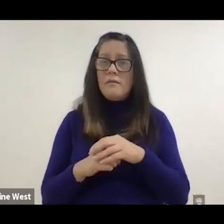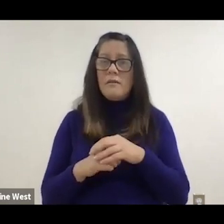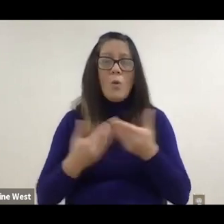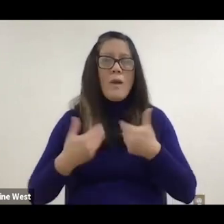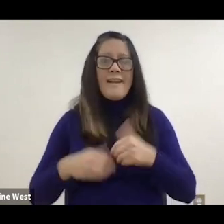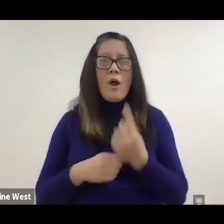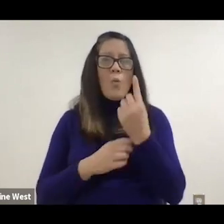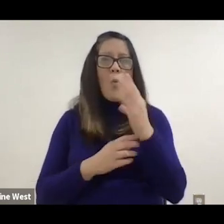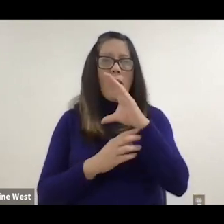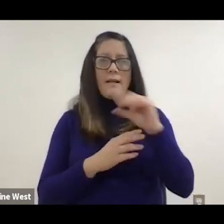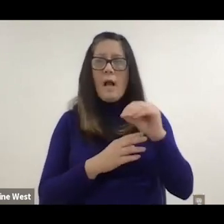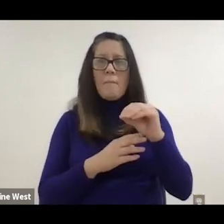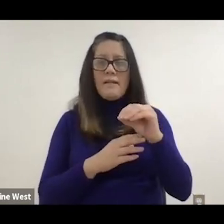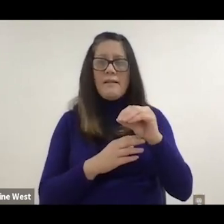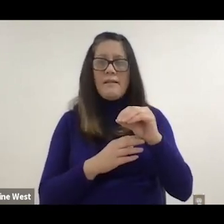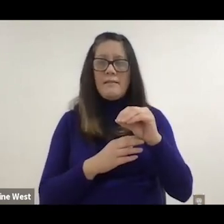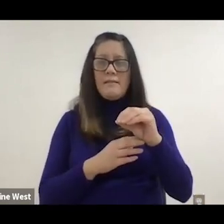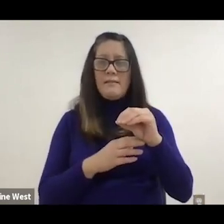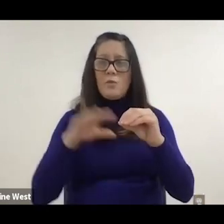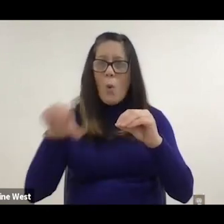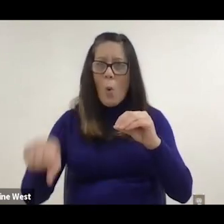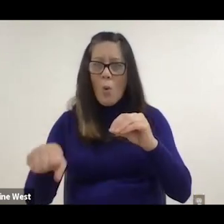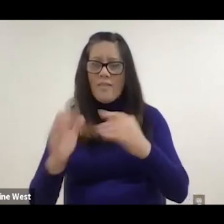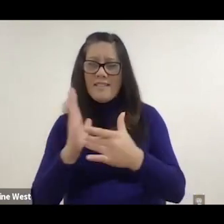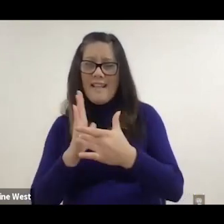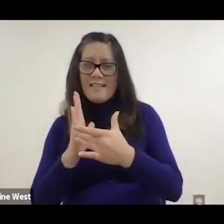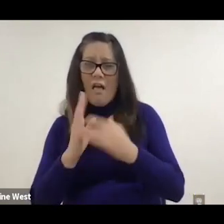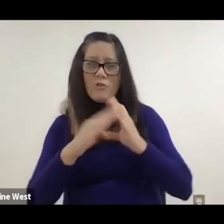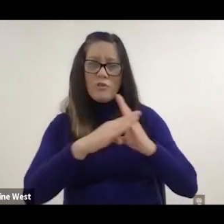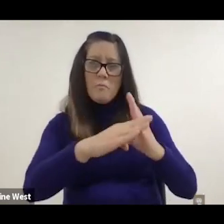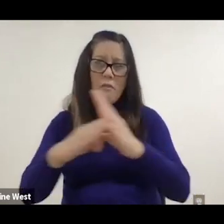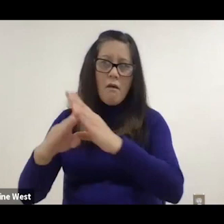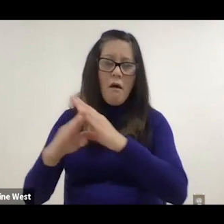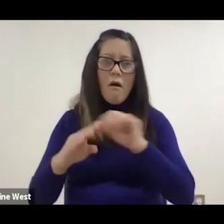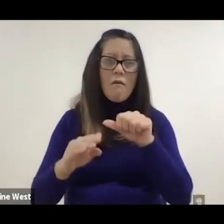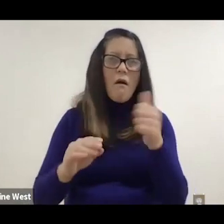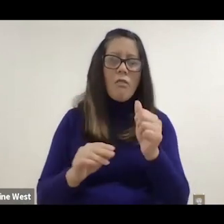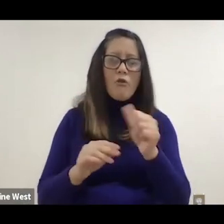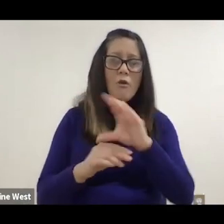owning this technology and blocking others from using it and as well as